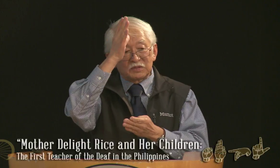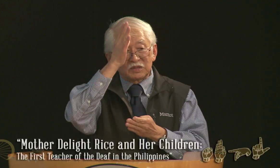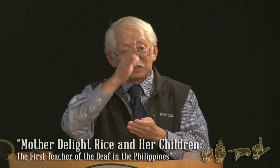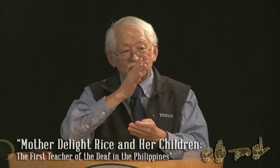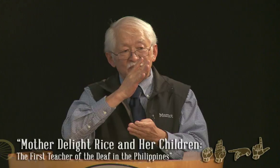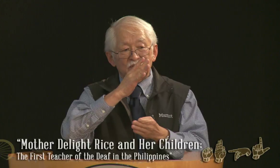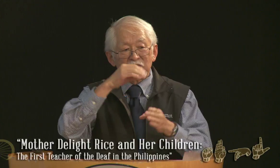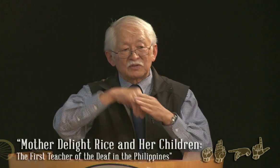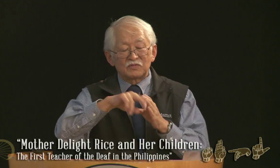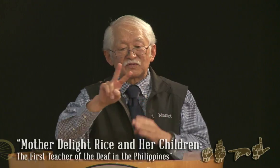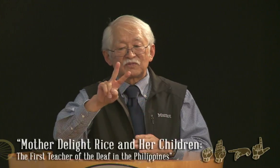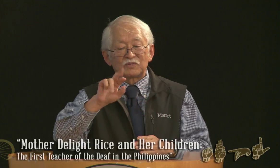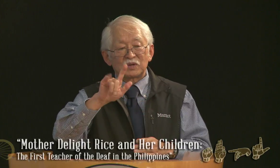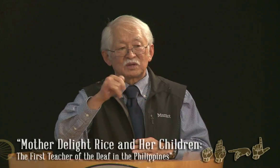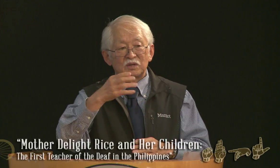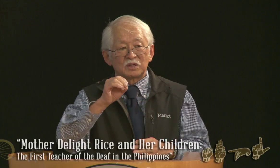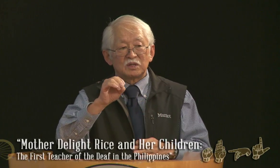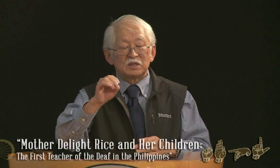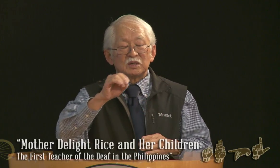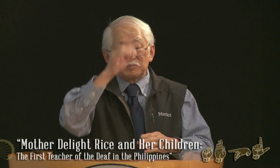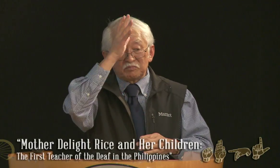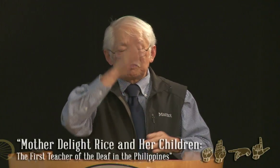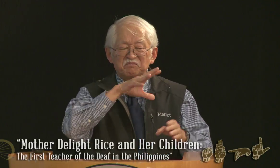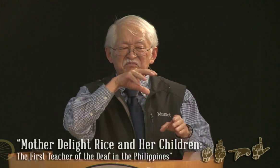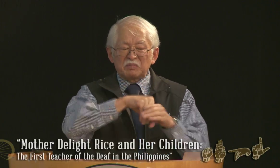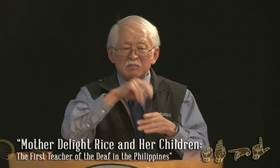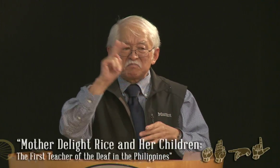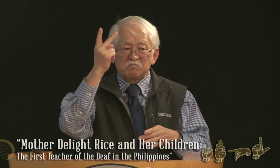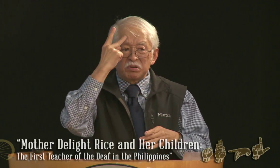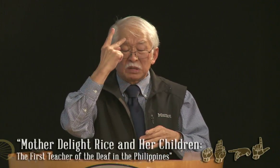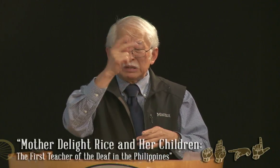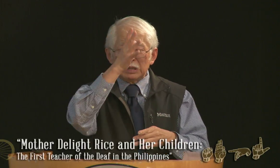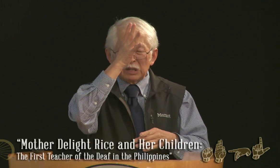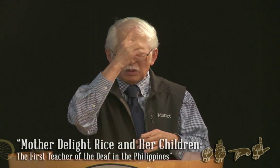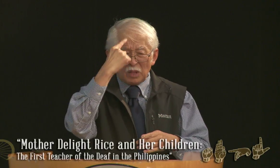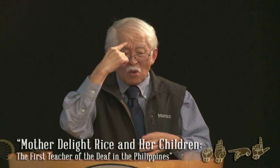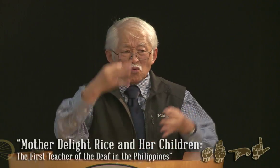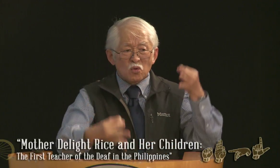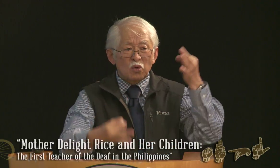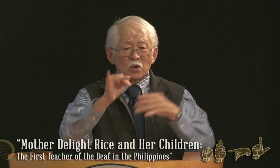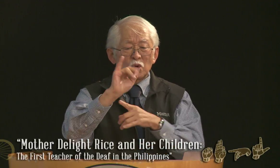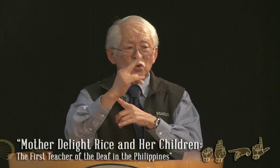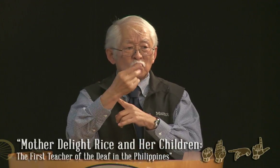Delight tried to convince, uh, the Lynch family,